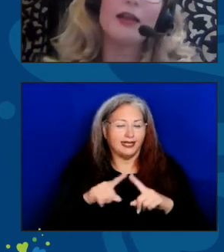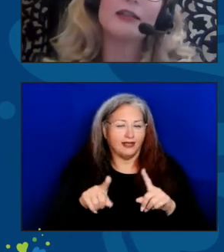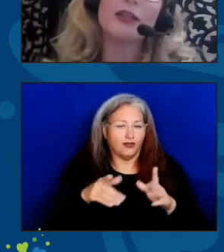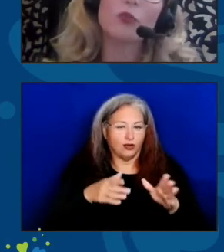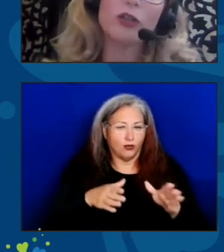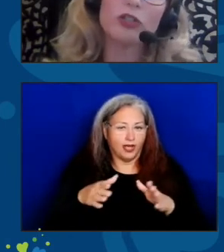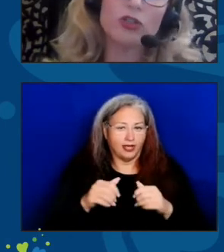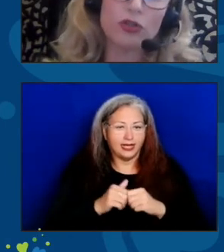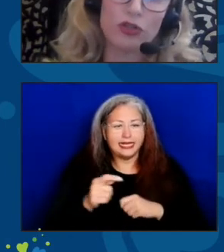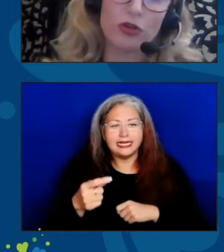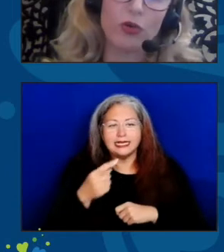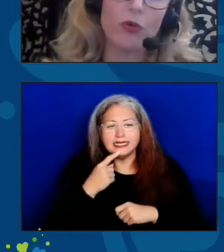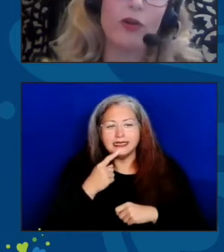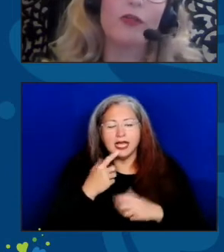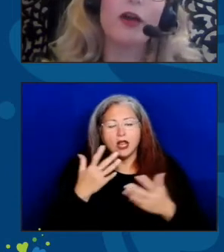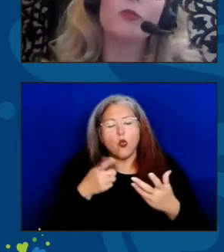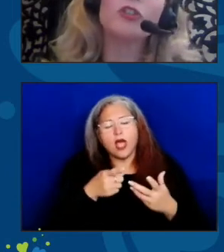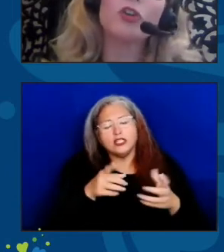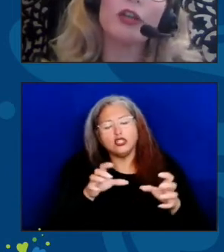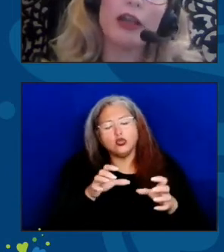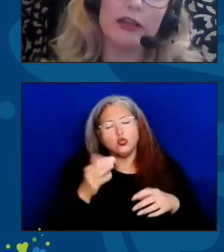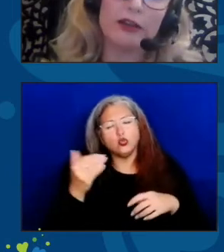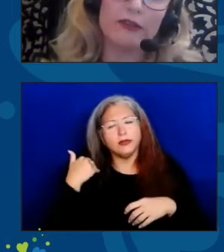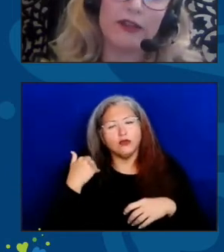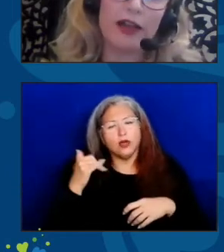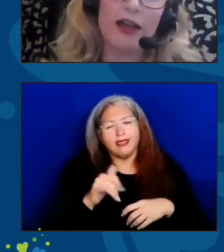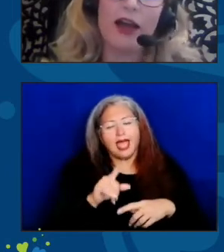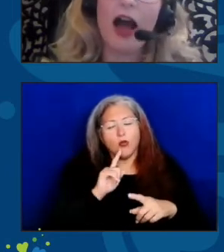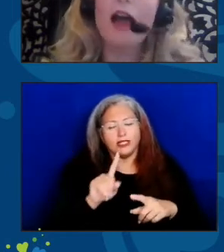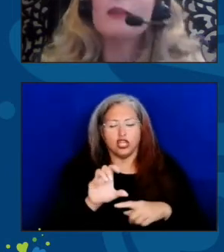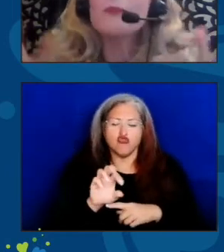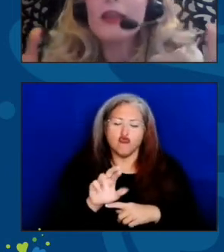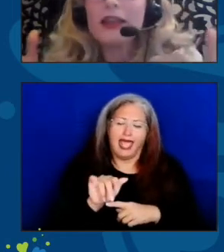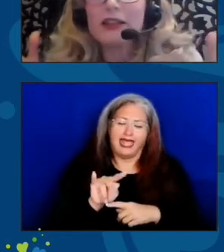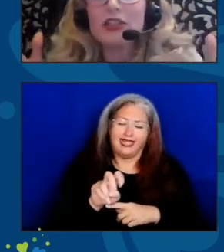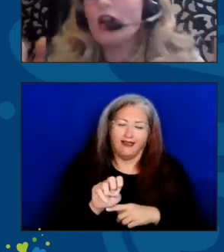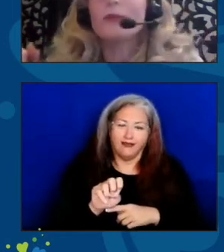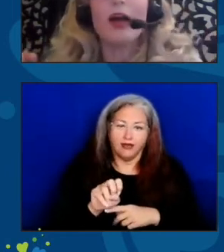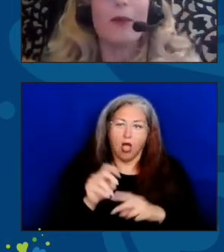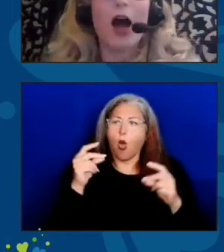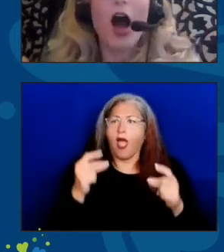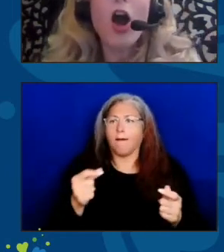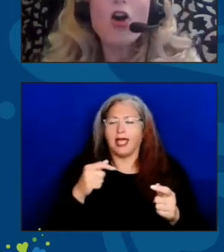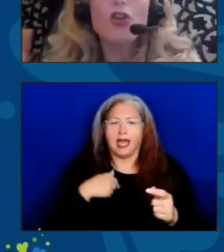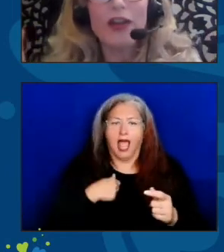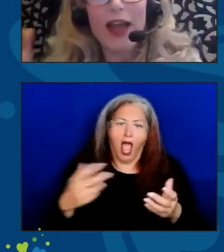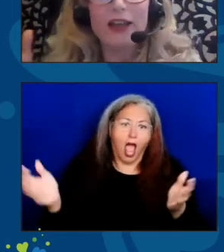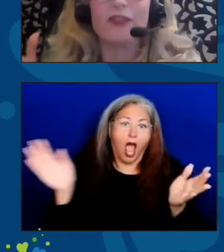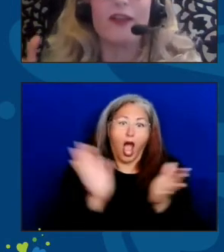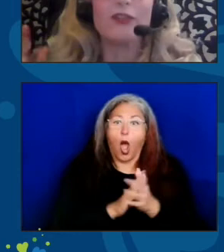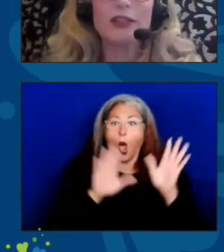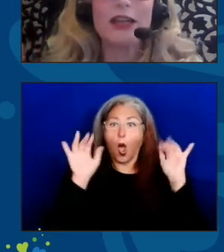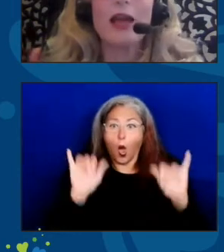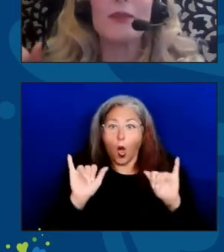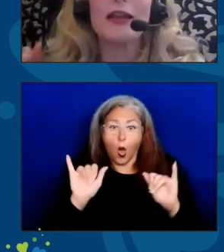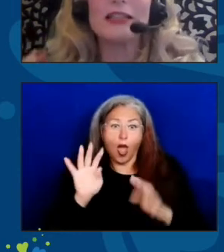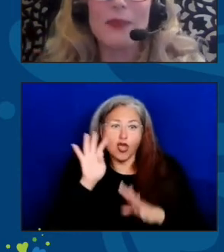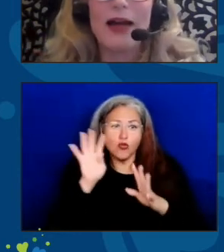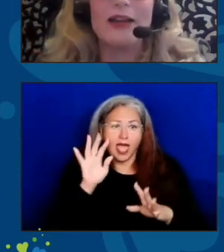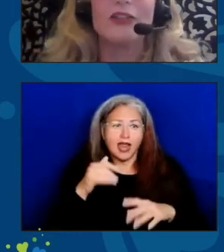He said, "What did you do that was creative?" I immediately jumped up, oh, creative. I looked at him and I smiled.